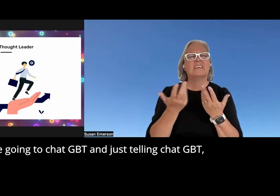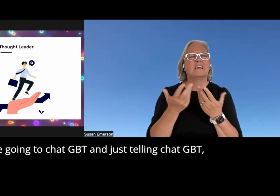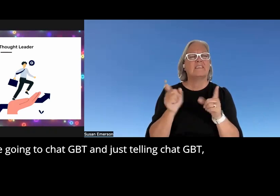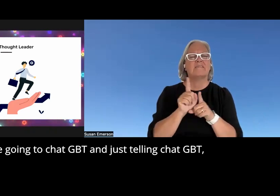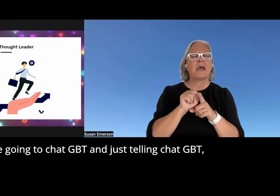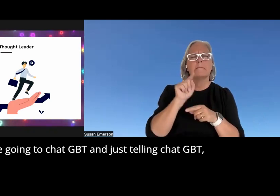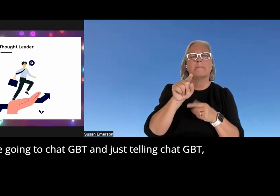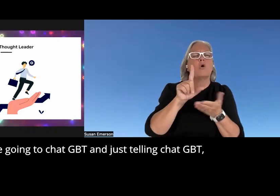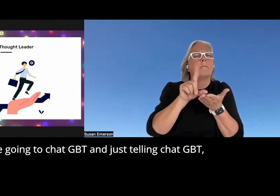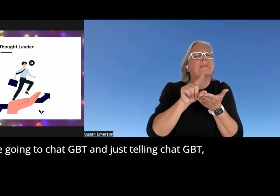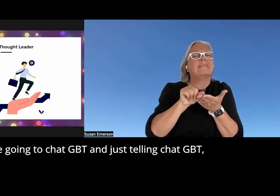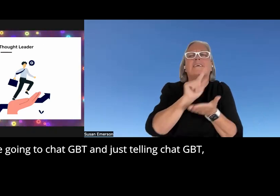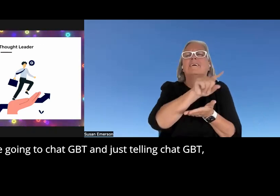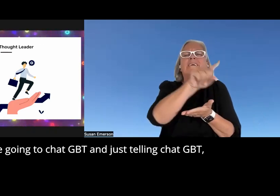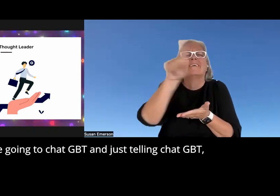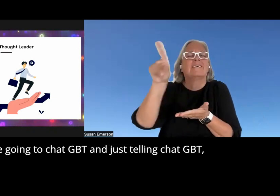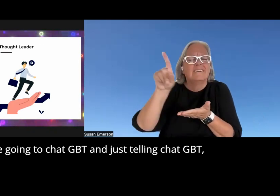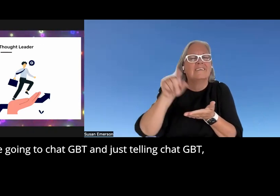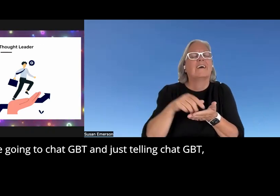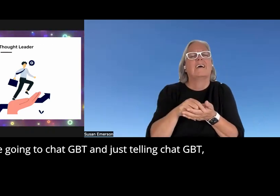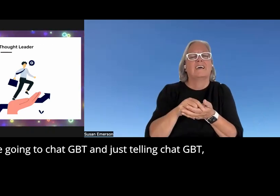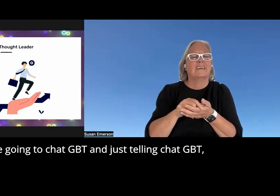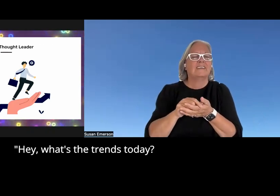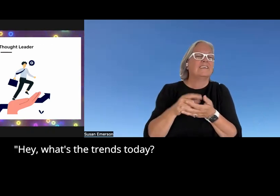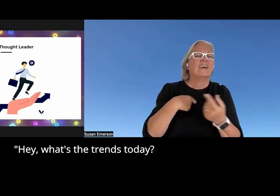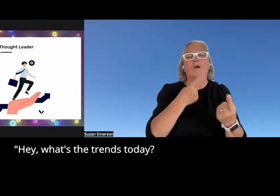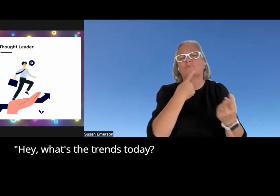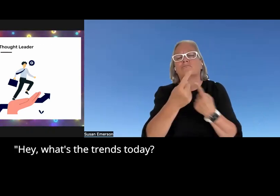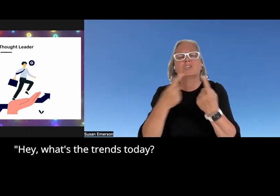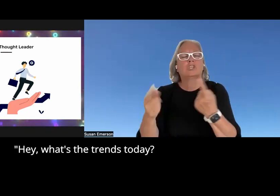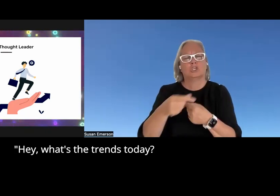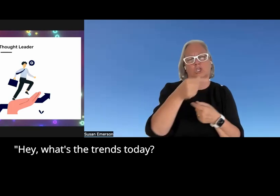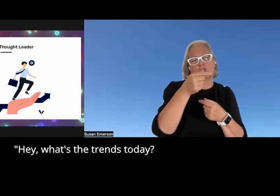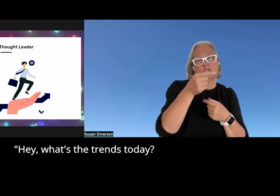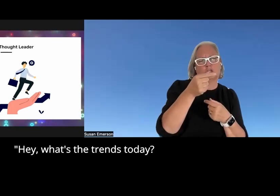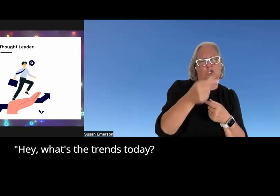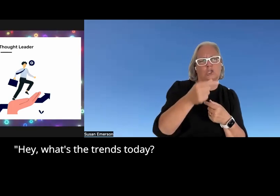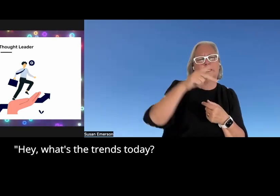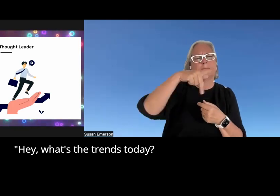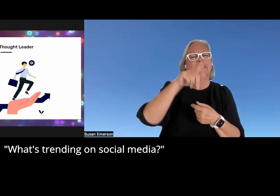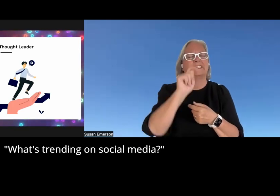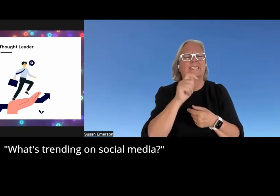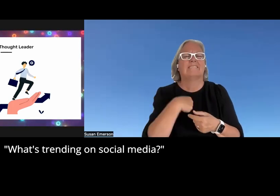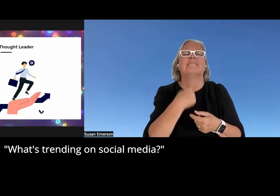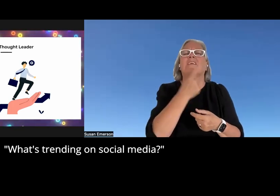I love going to chat gbt and just telling chat gbt hey uh what's the trends today what's trending on